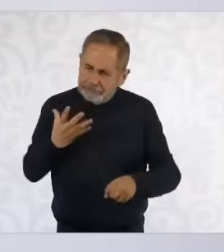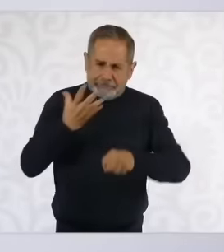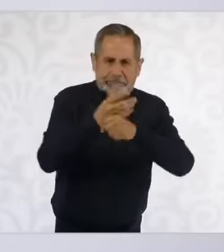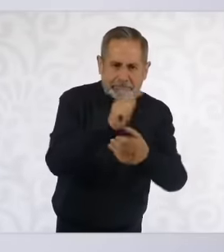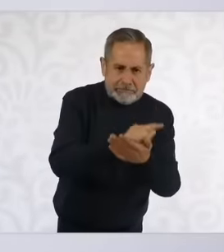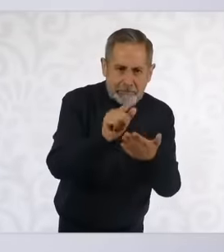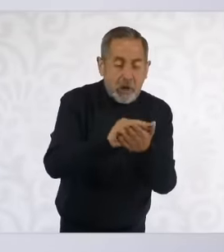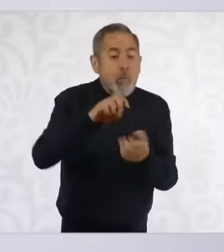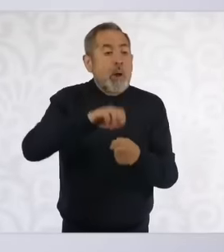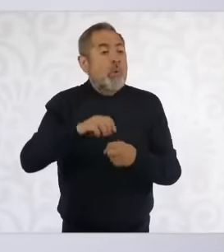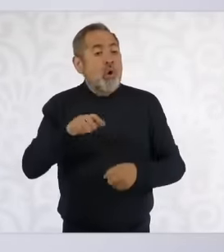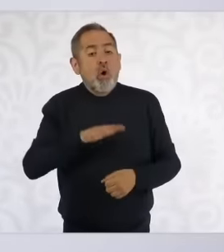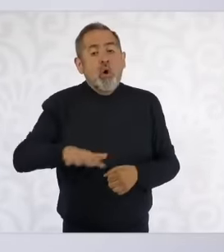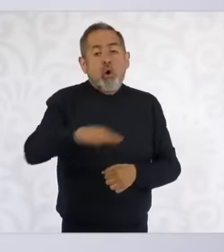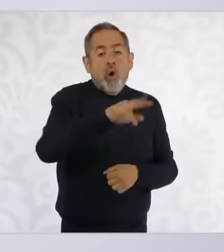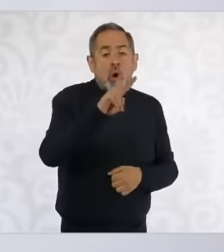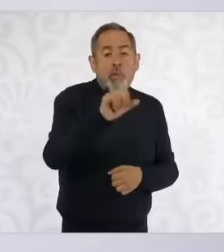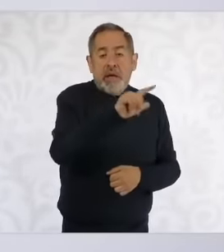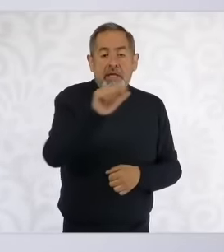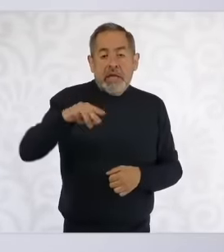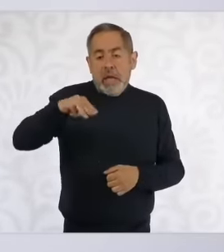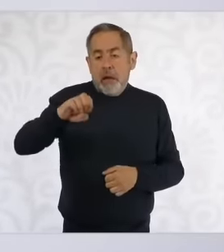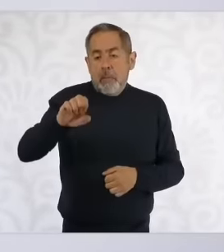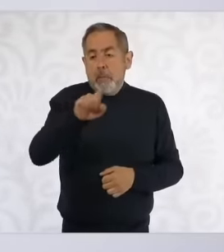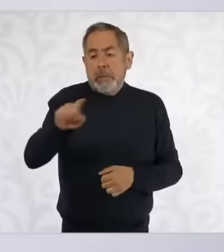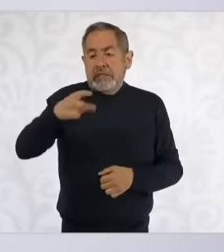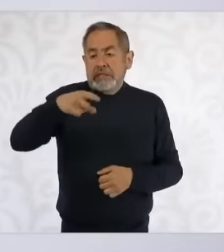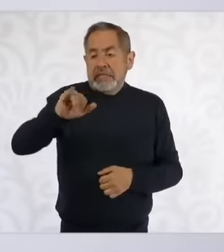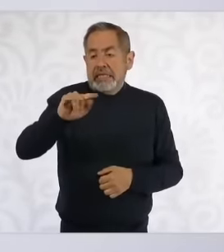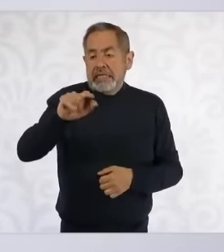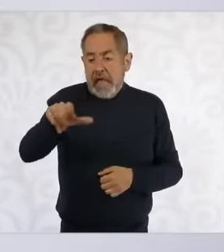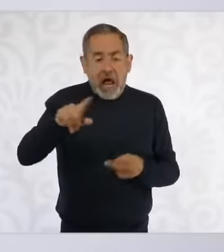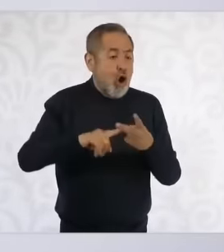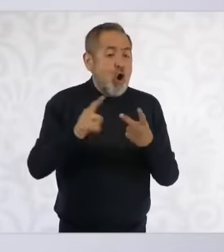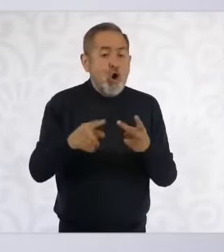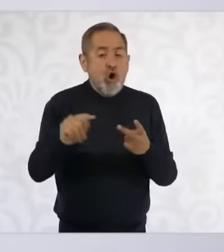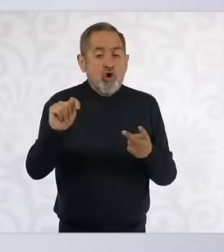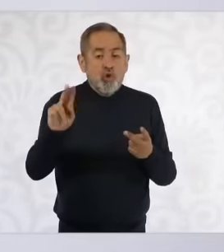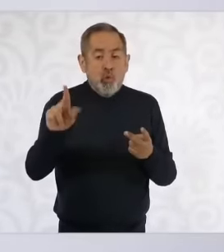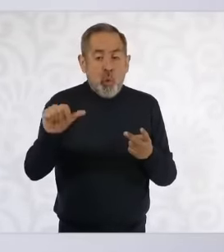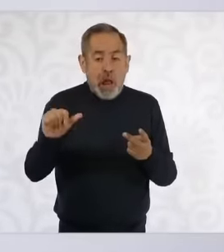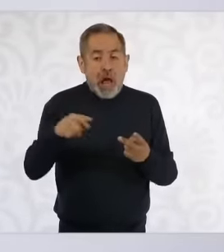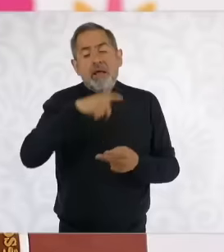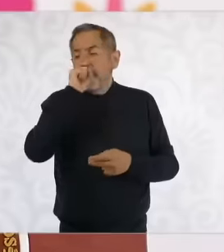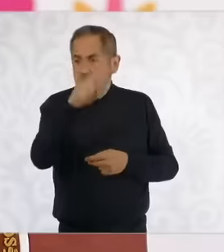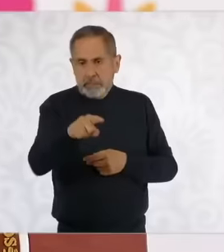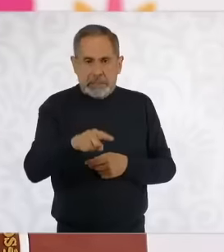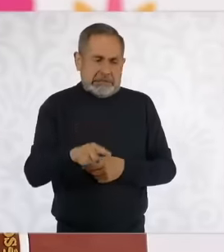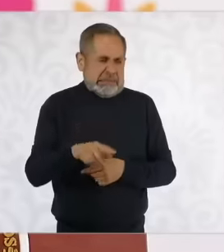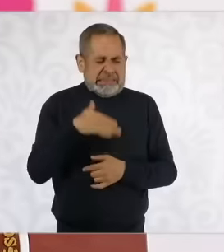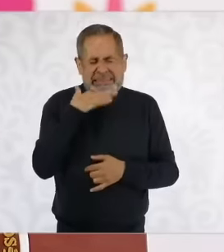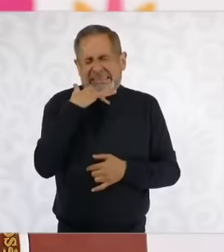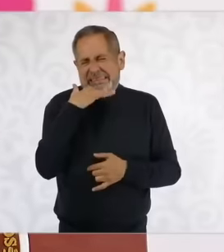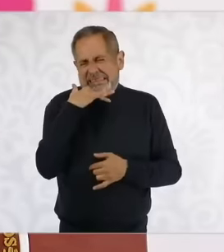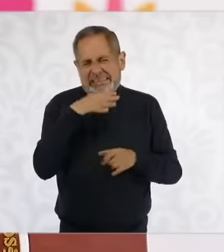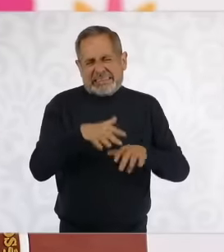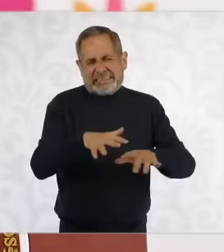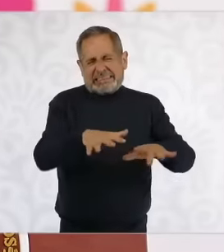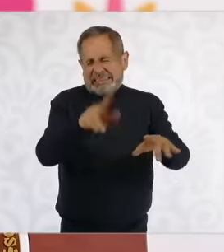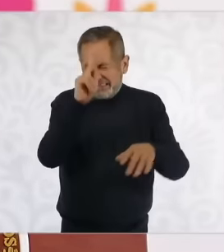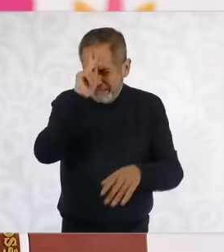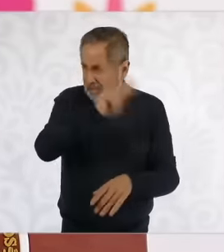Mezquital Valley, or also Tula, which is one of the most contaminated municipalities. of the country and that today